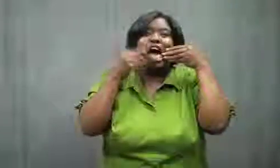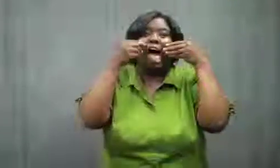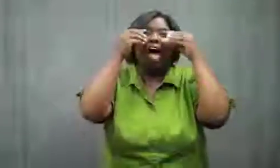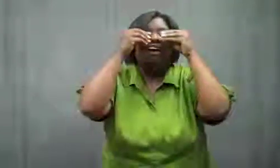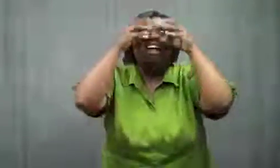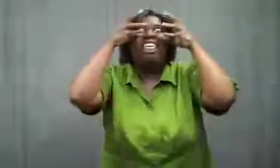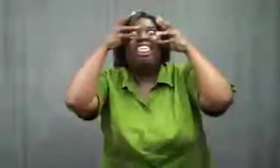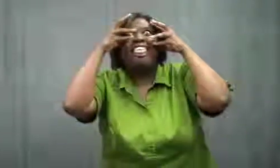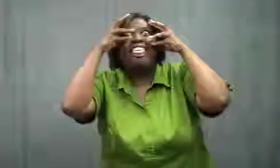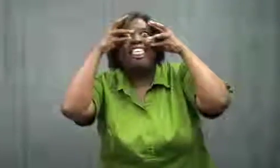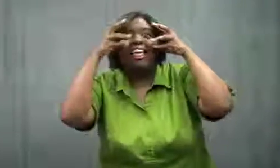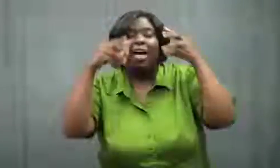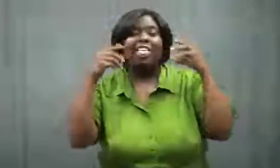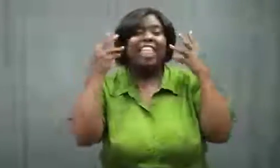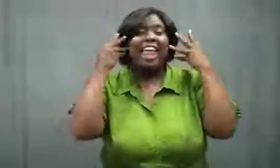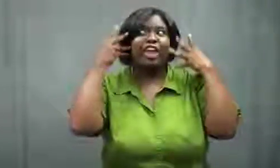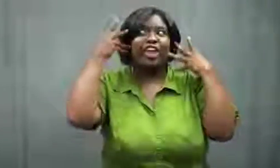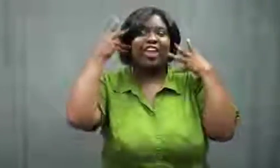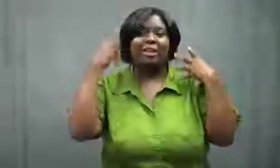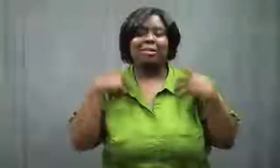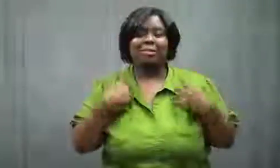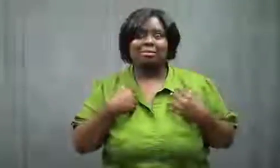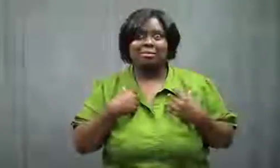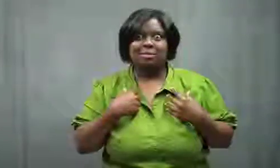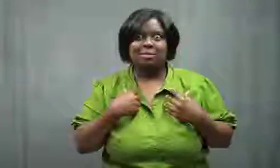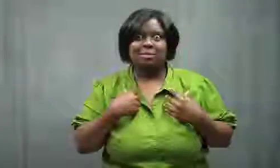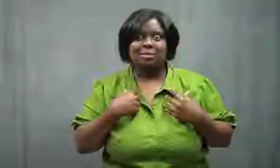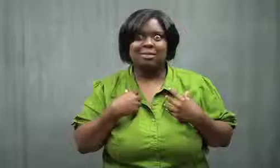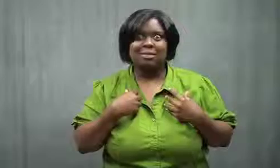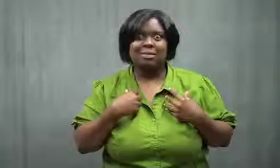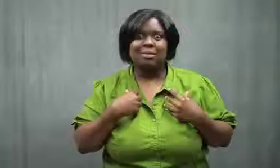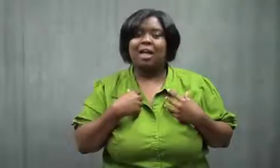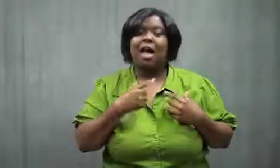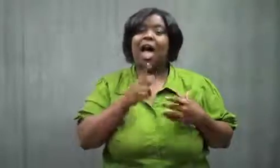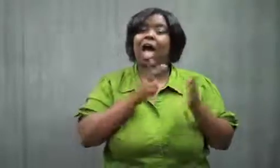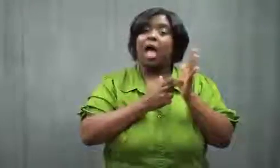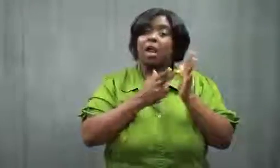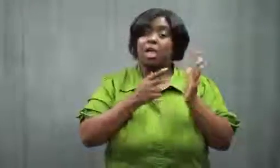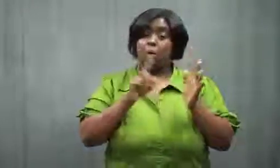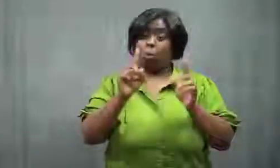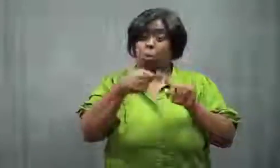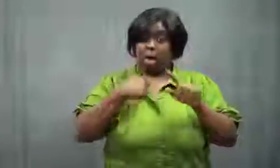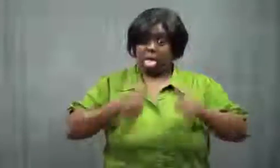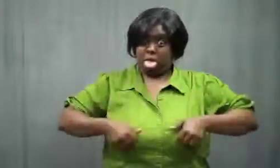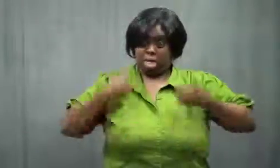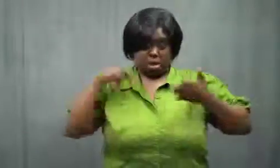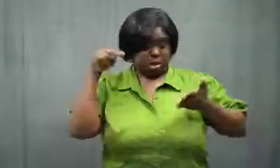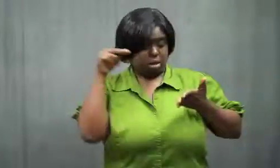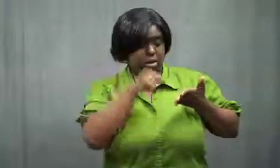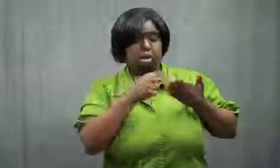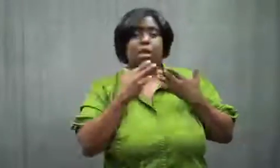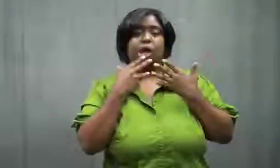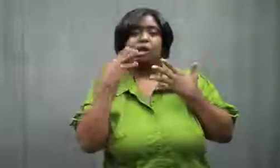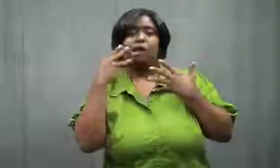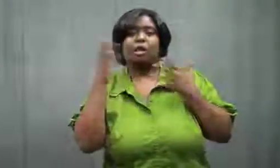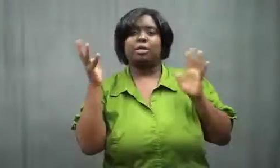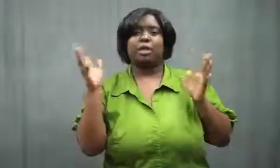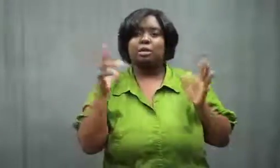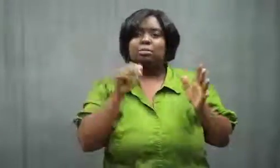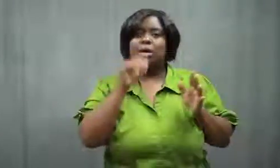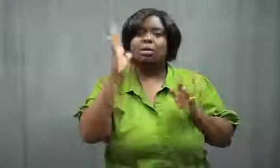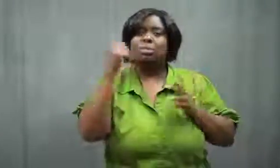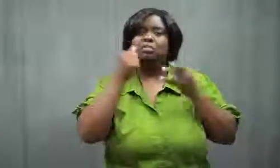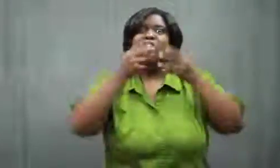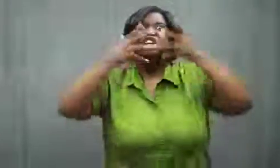The eyes were splayed, and the hair was crooked.